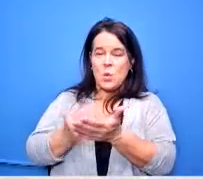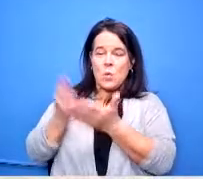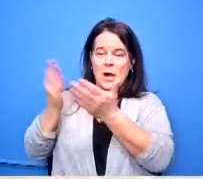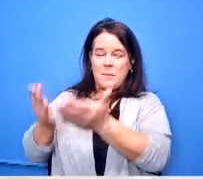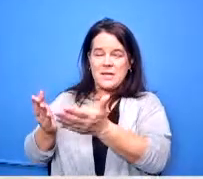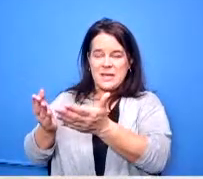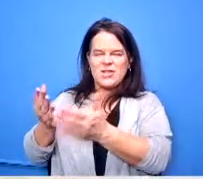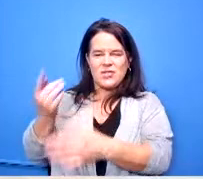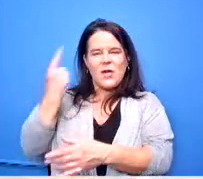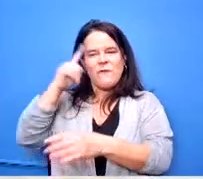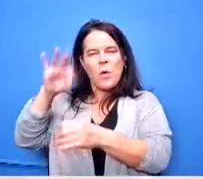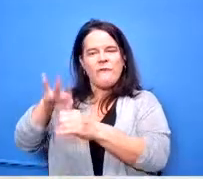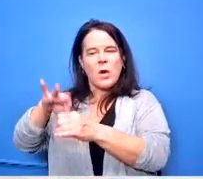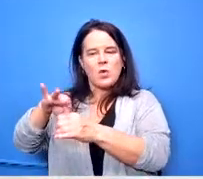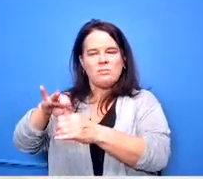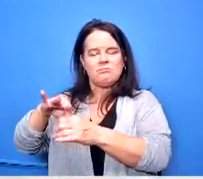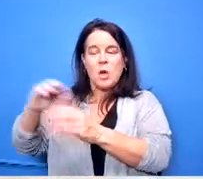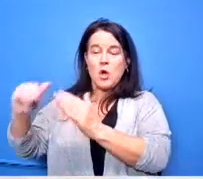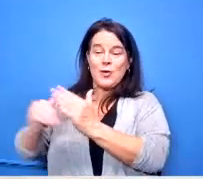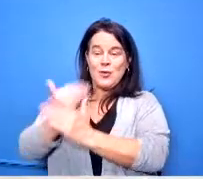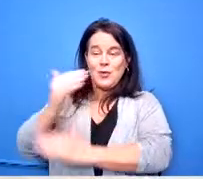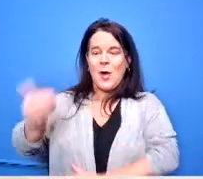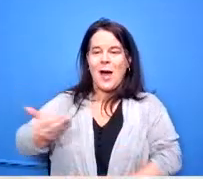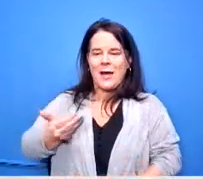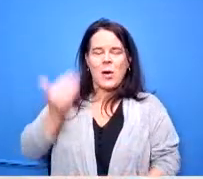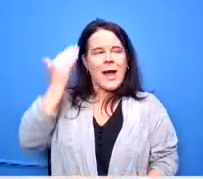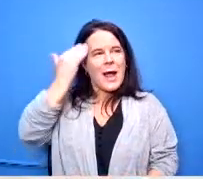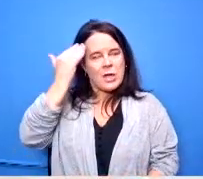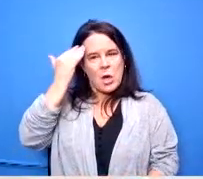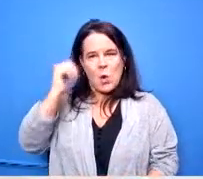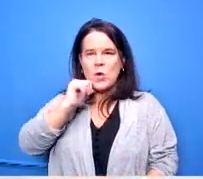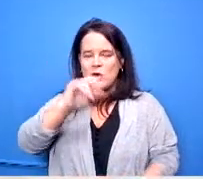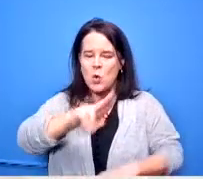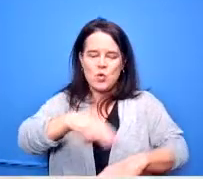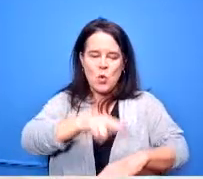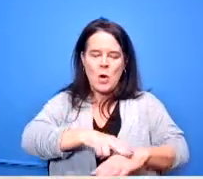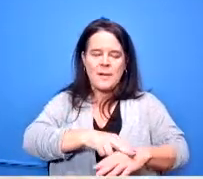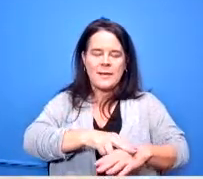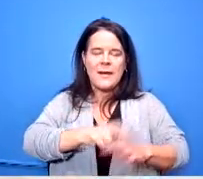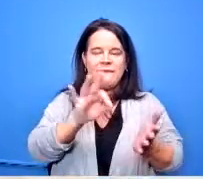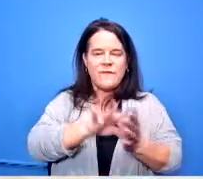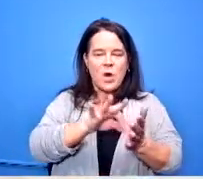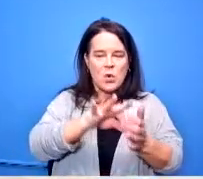these are new hires and i know we don't typically vote at review sessions but we'd like to have